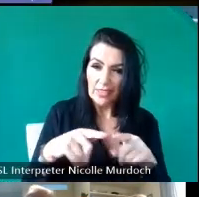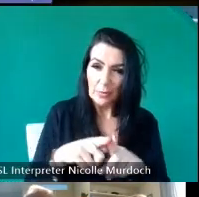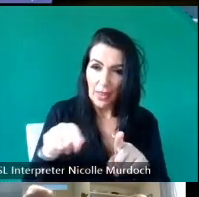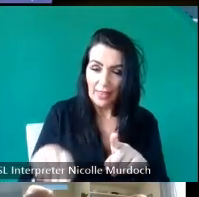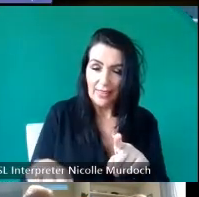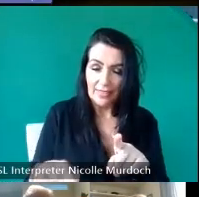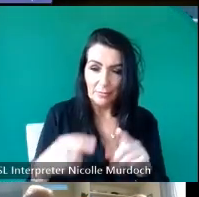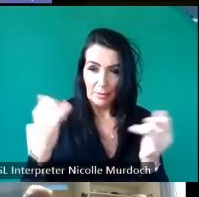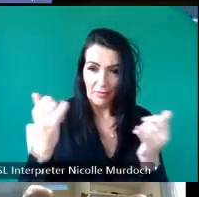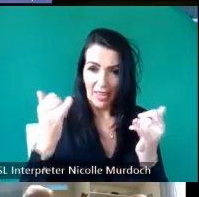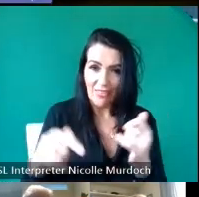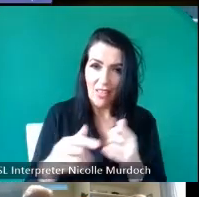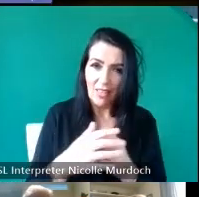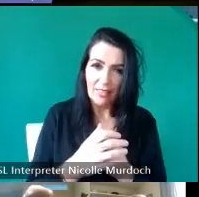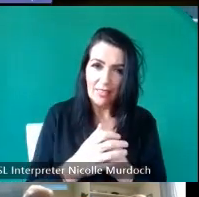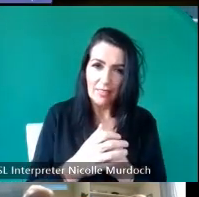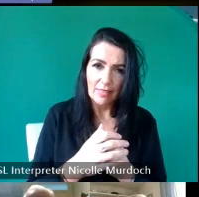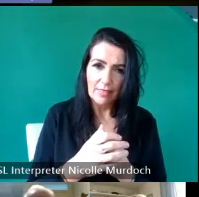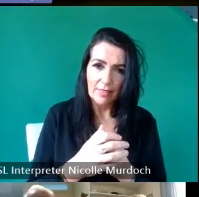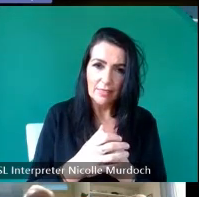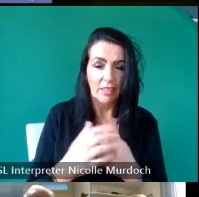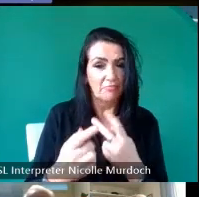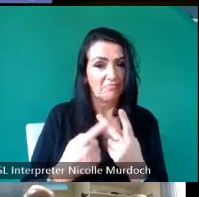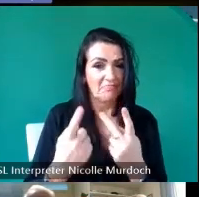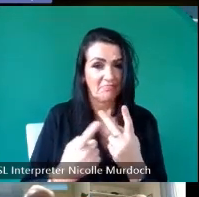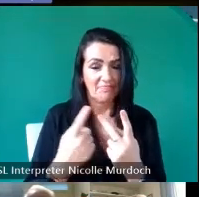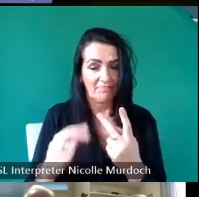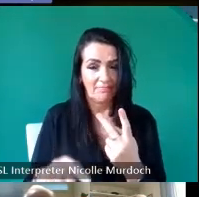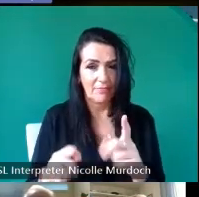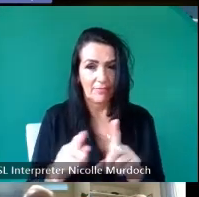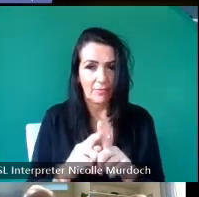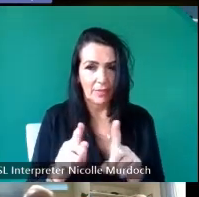every man on the island Ms his horse bear back and takes behind him a young girl or his neighbor's